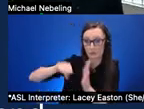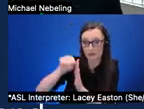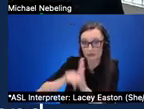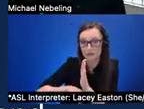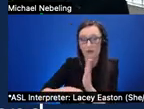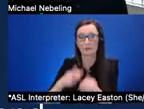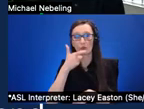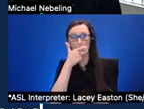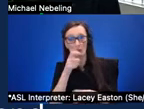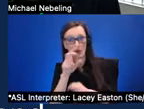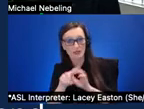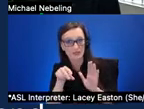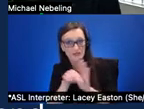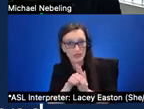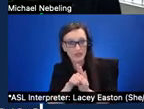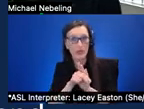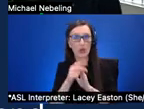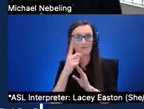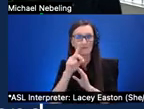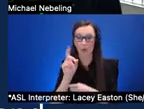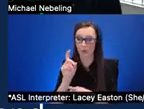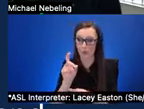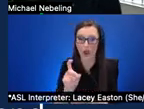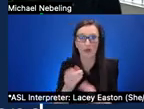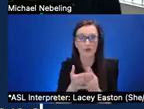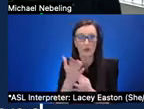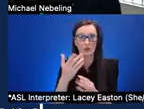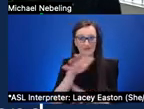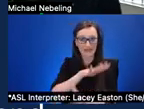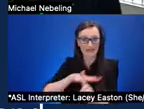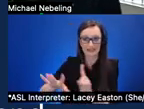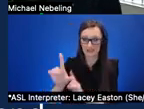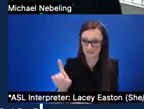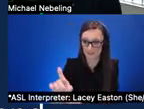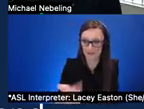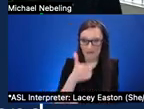walkthrough of the same experience and so on so making sure that learners can sort of adjust and